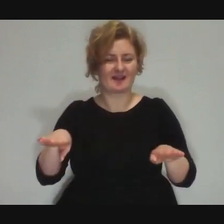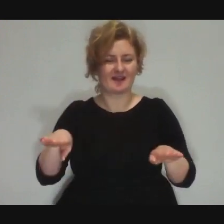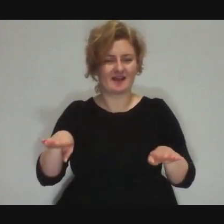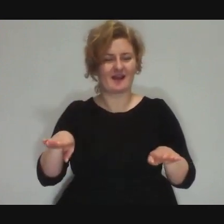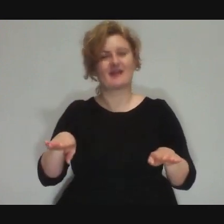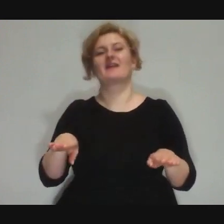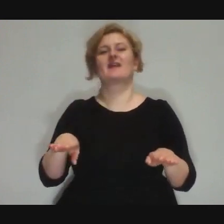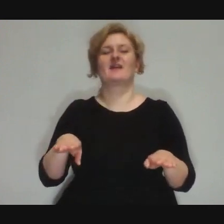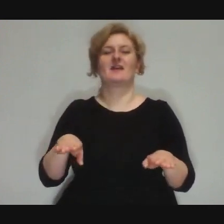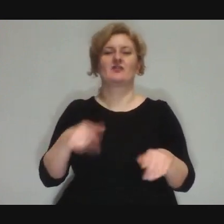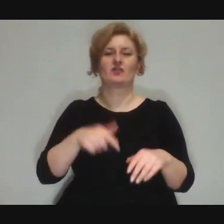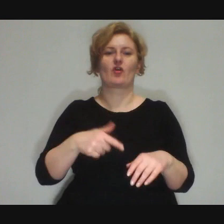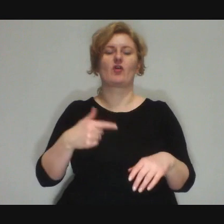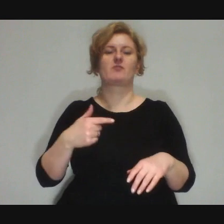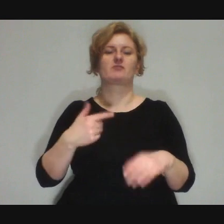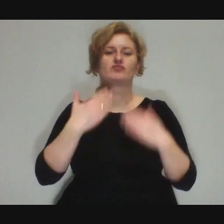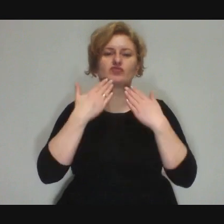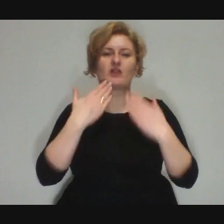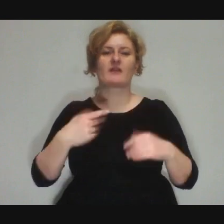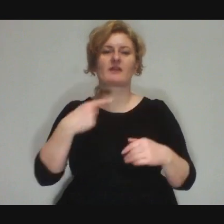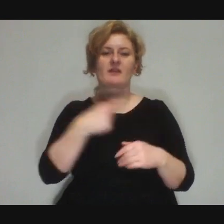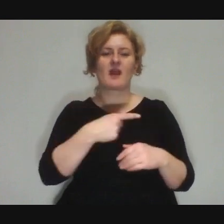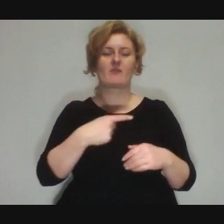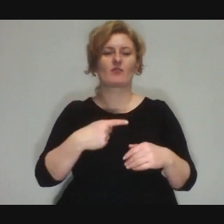is something that allowed them to face some fear.